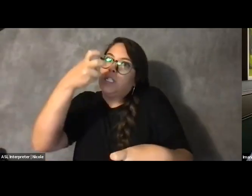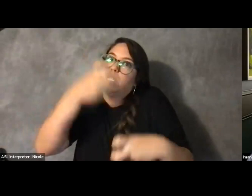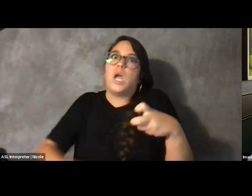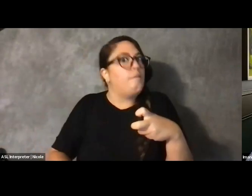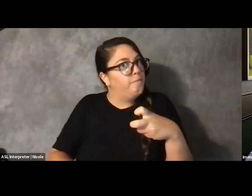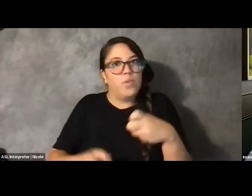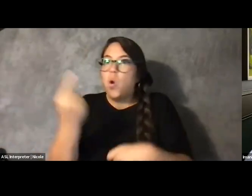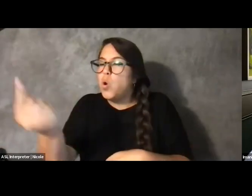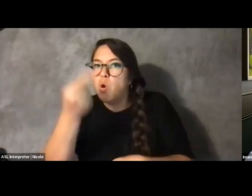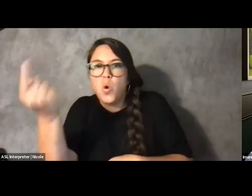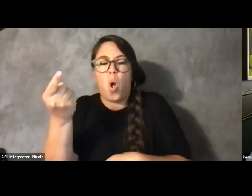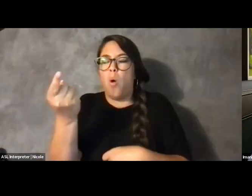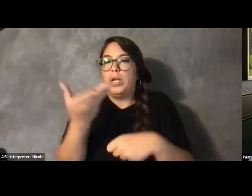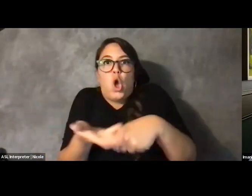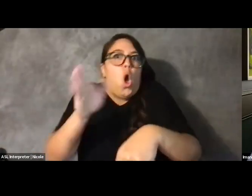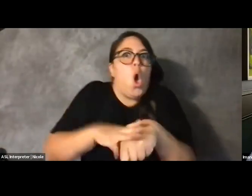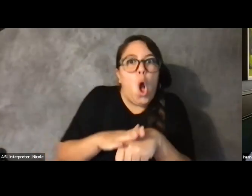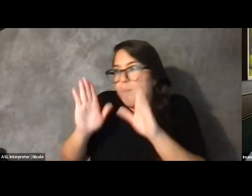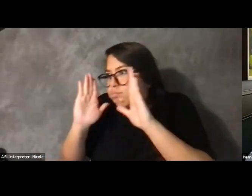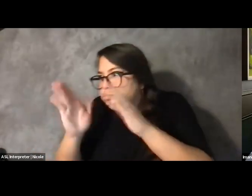constantly be performing, constantly be advocating.